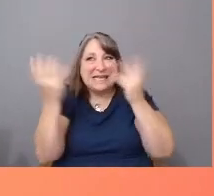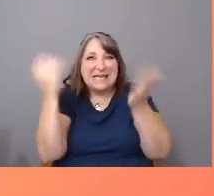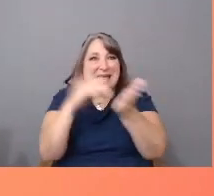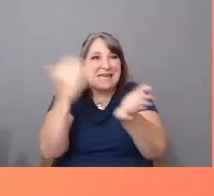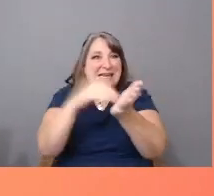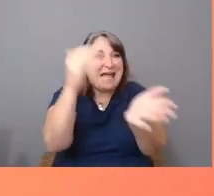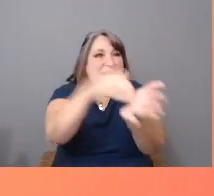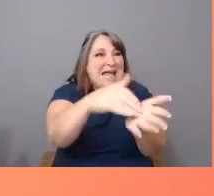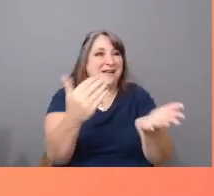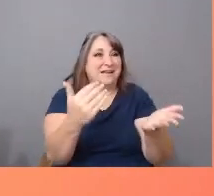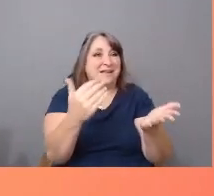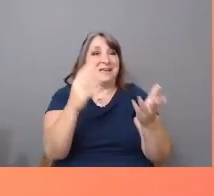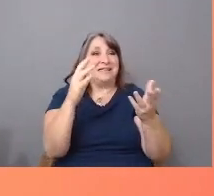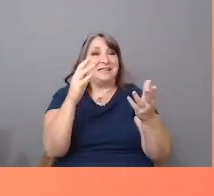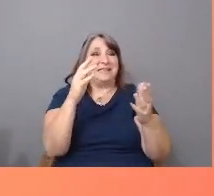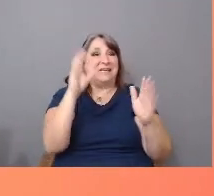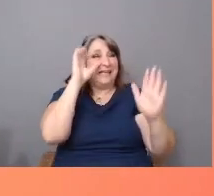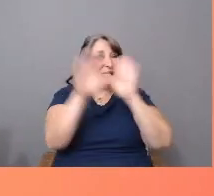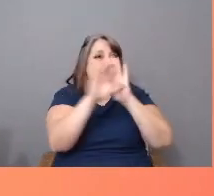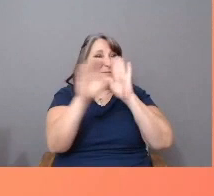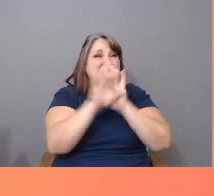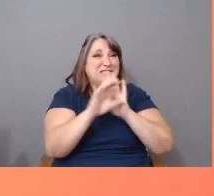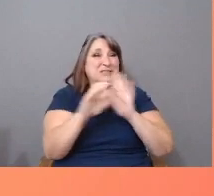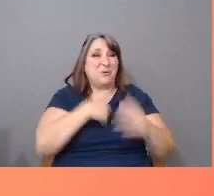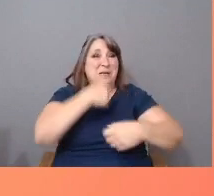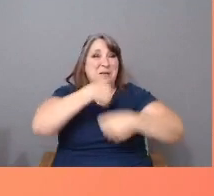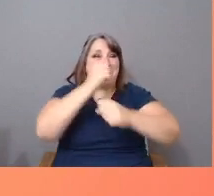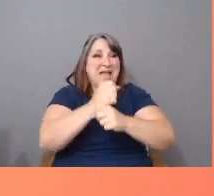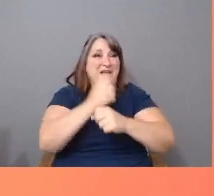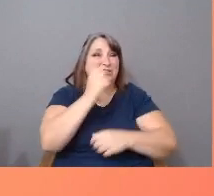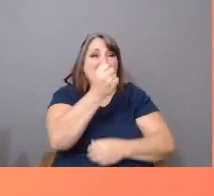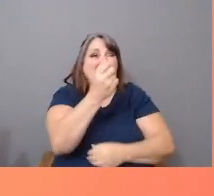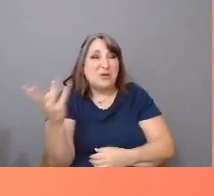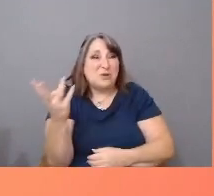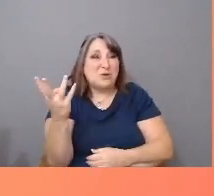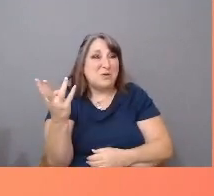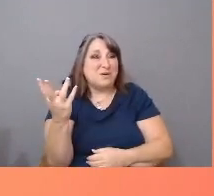They are reframed by the onslaught of non-BIPOC media stereotypes in a society